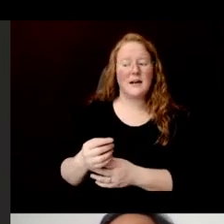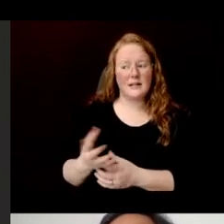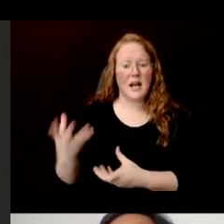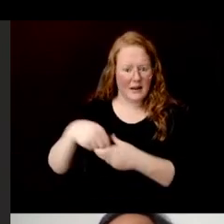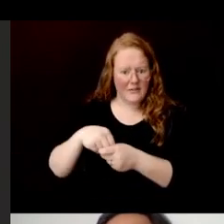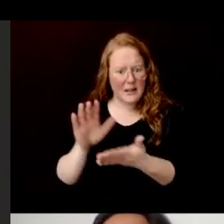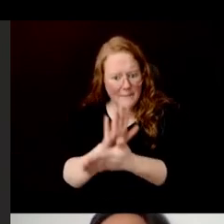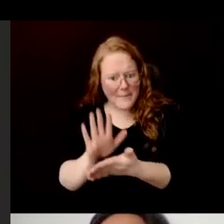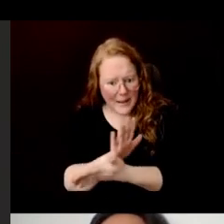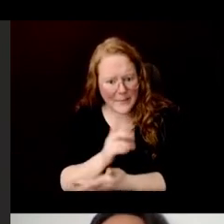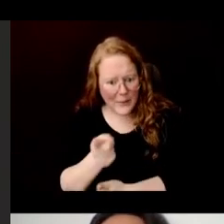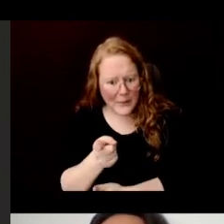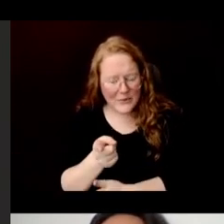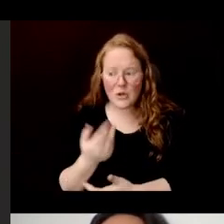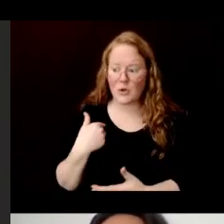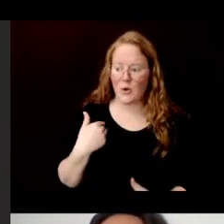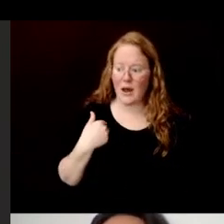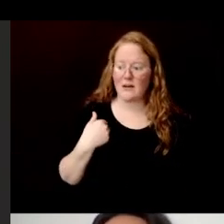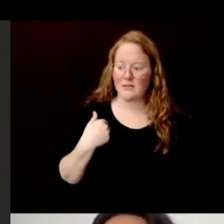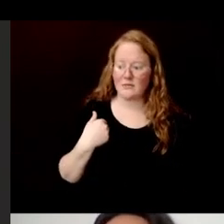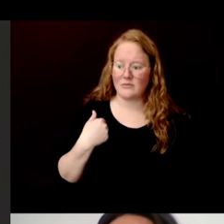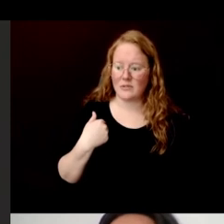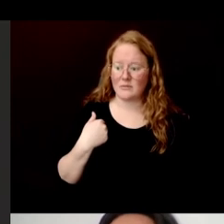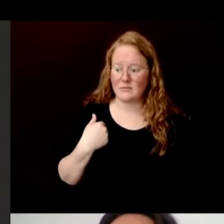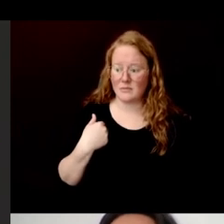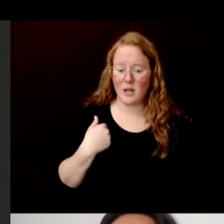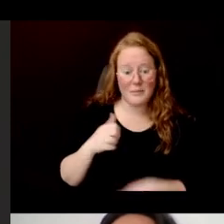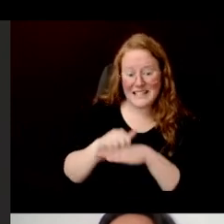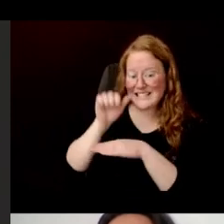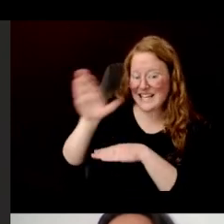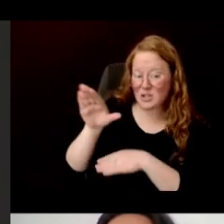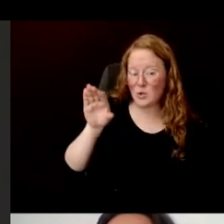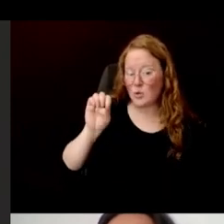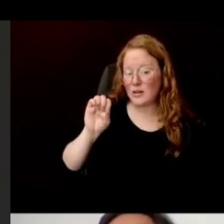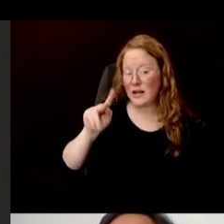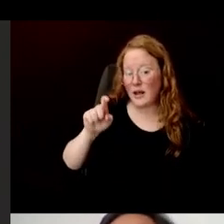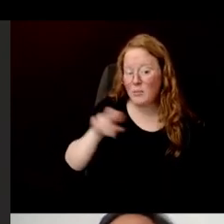You'd have tribute sent to the emperor in Vietnam, in the form of paper.